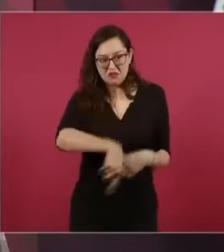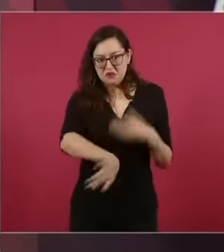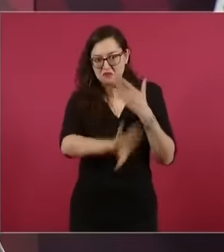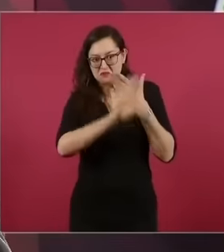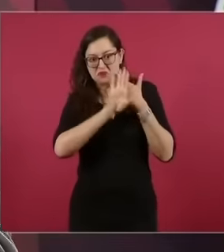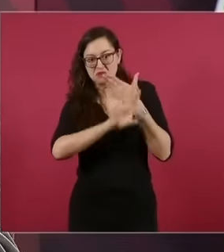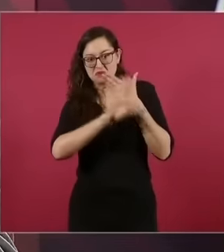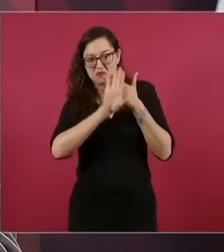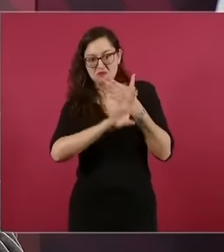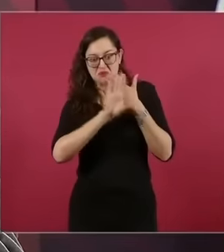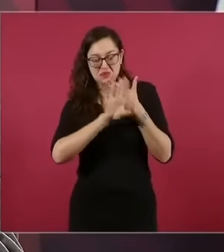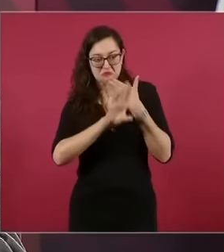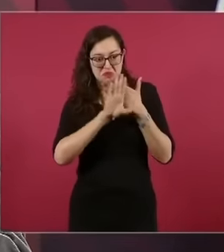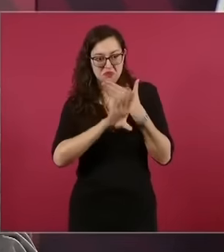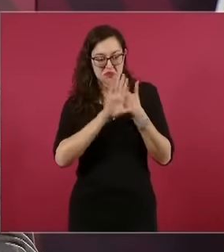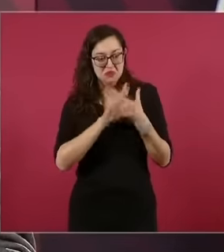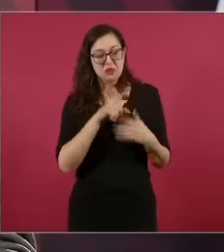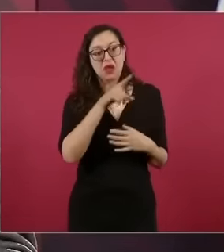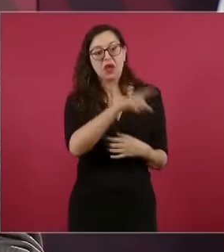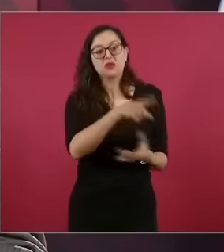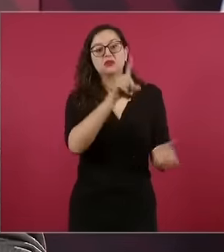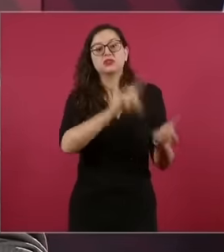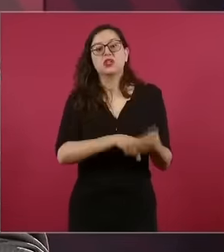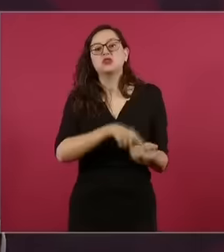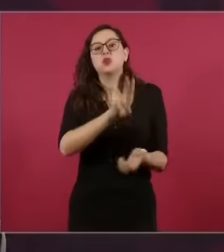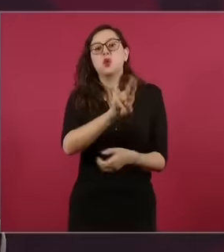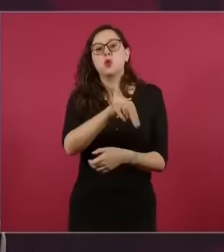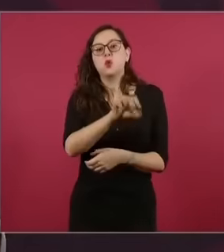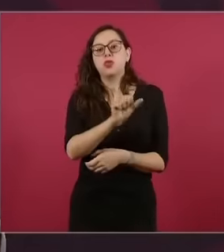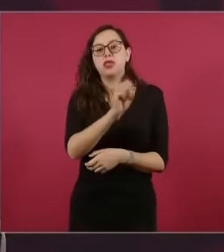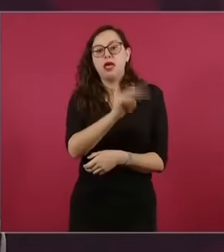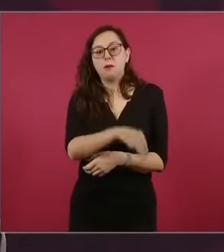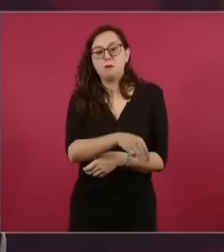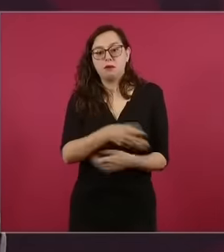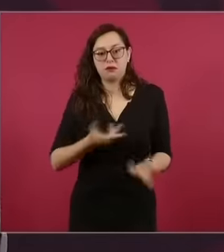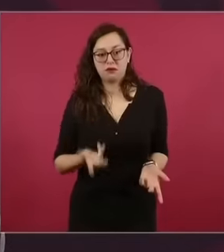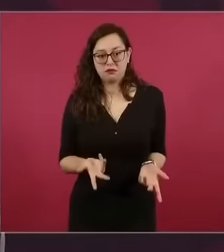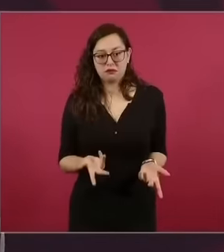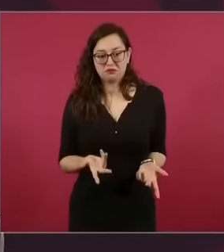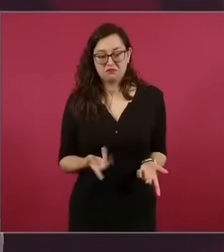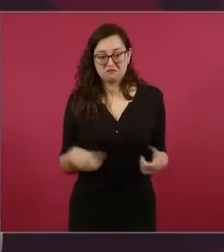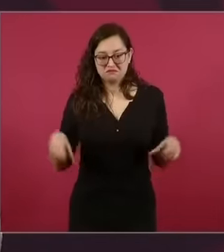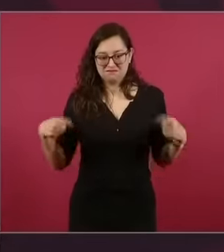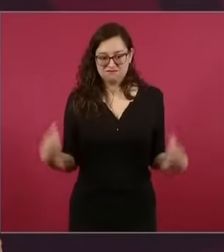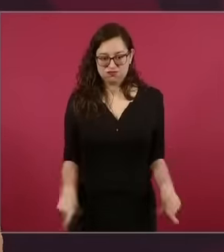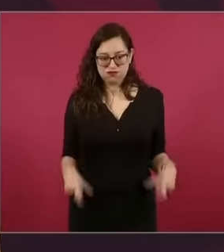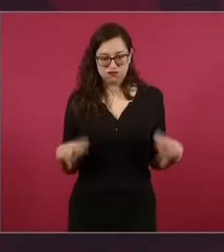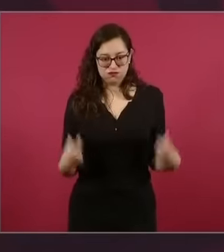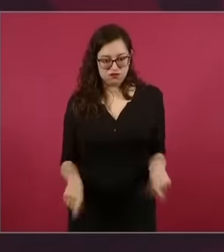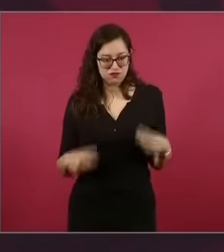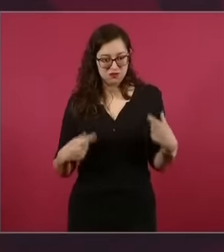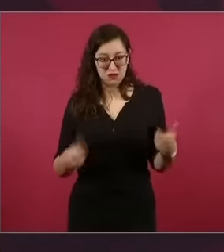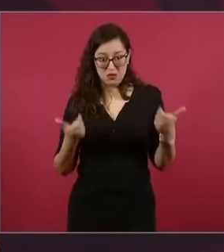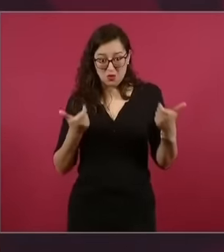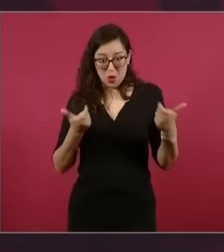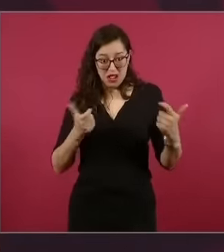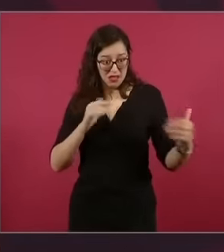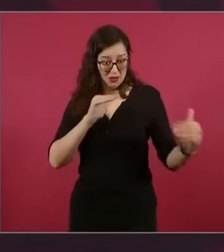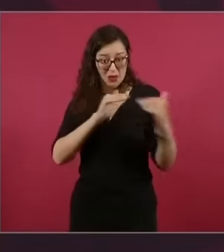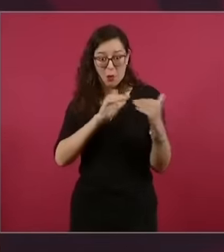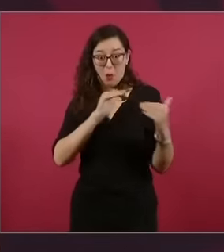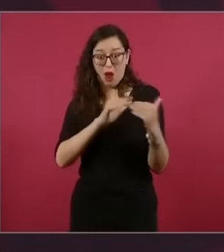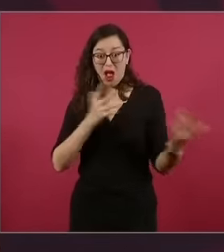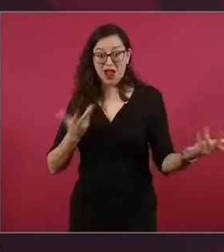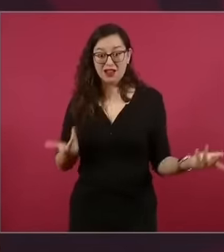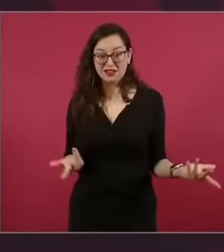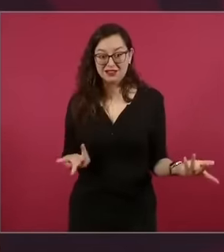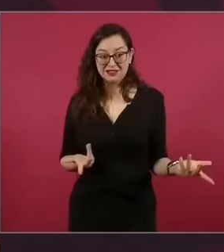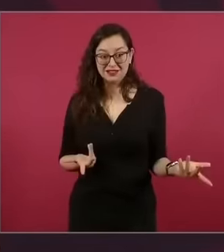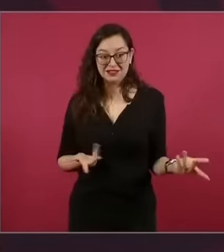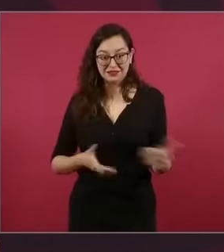same as I win